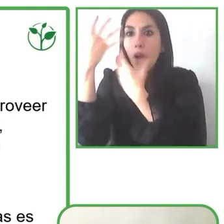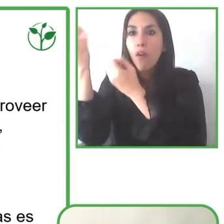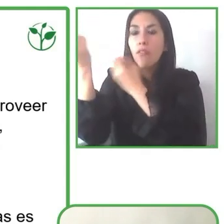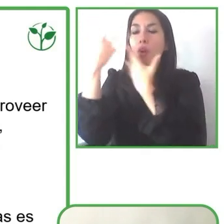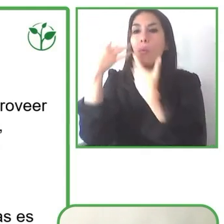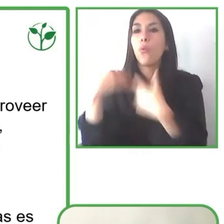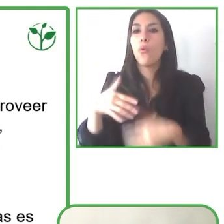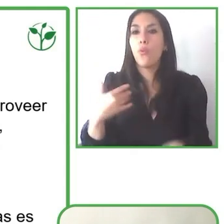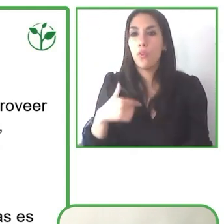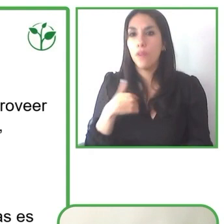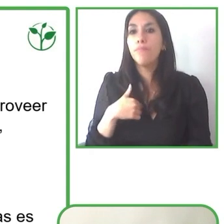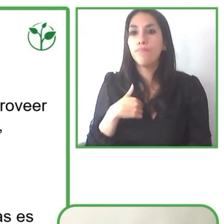We've also seen that tourism